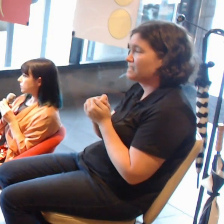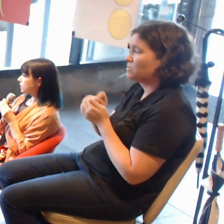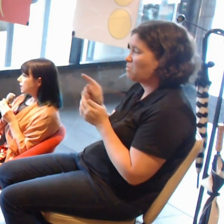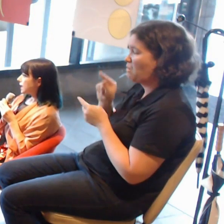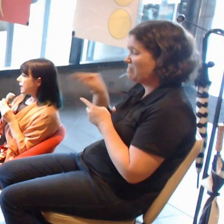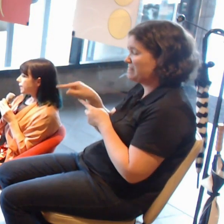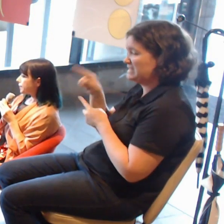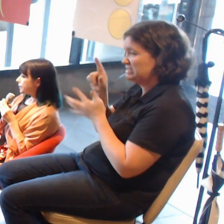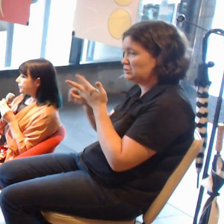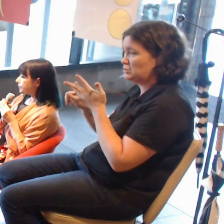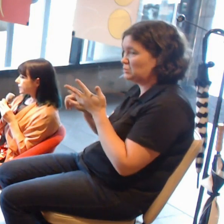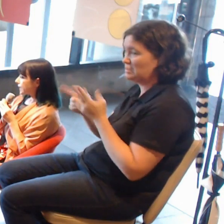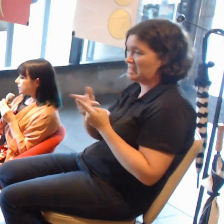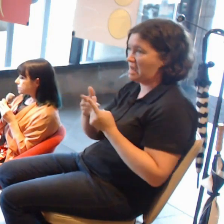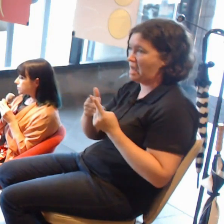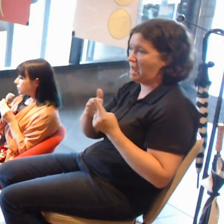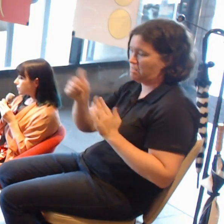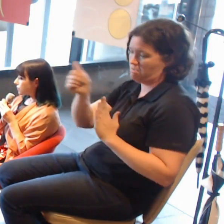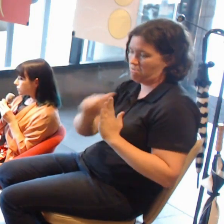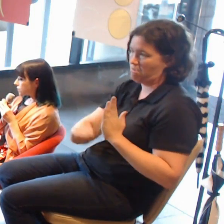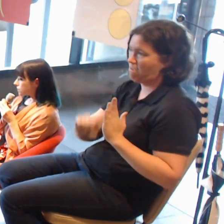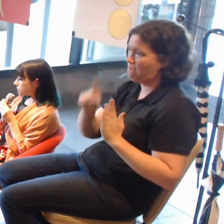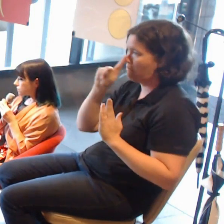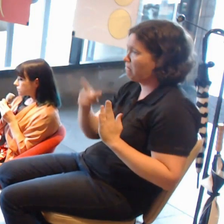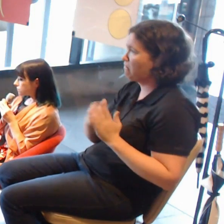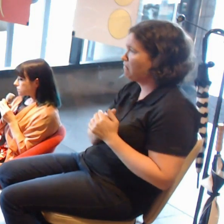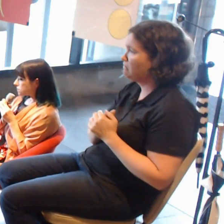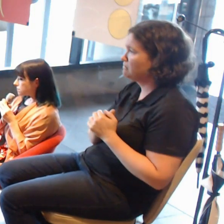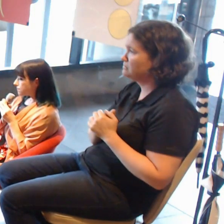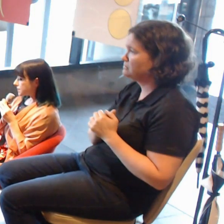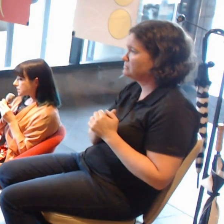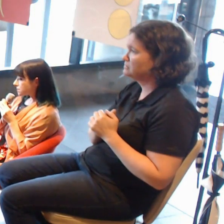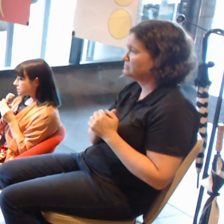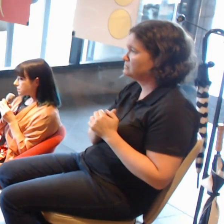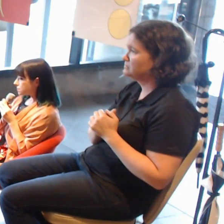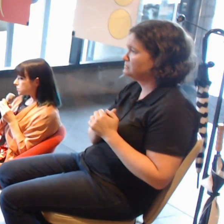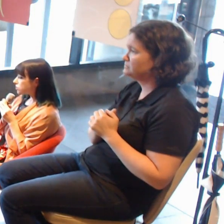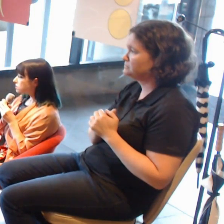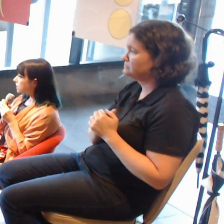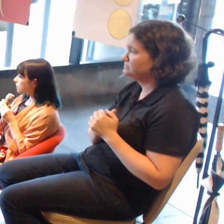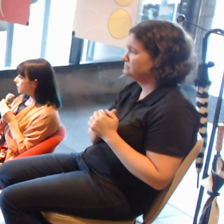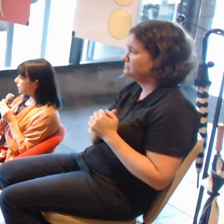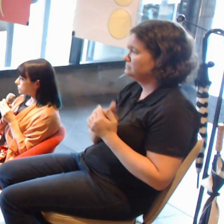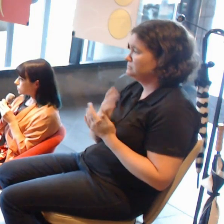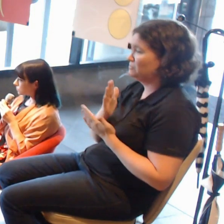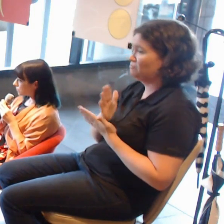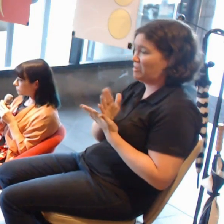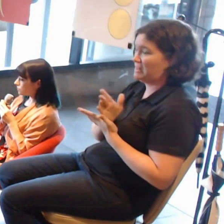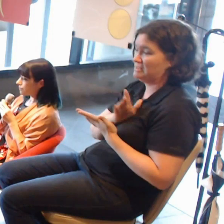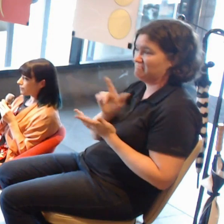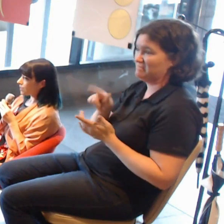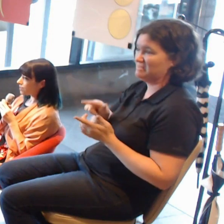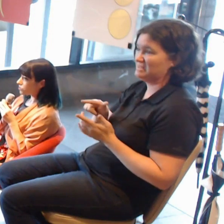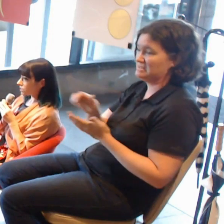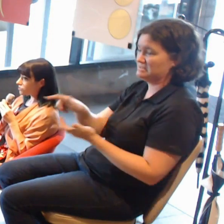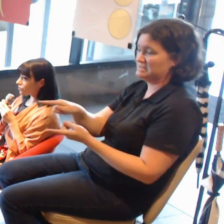Basically, the commission we undertook with artists Jess Johnson and Simon Ward,